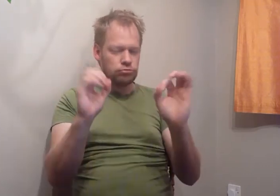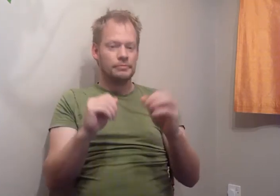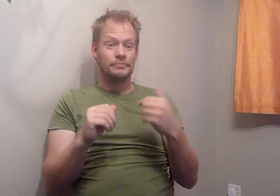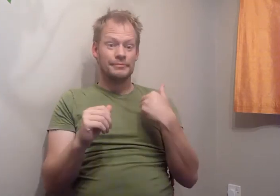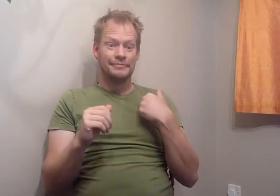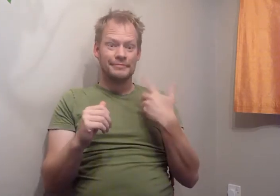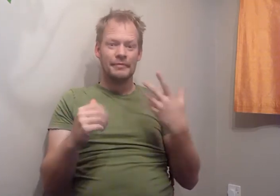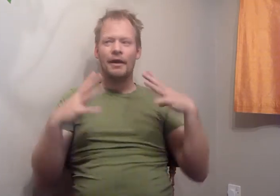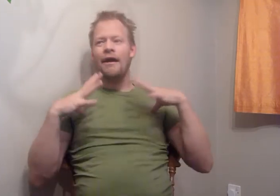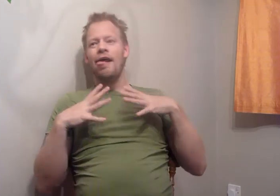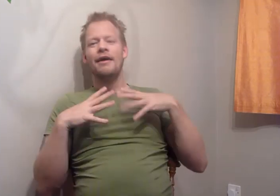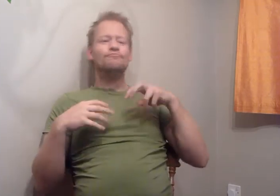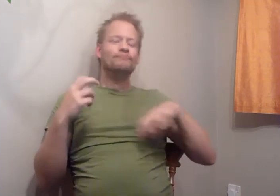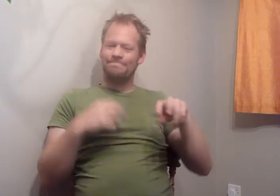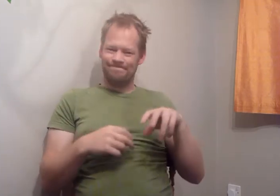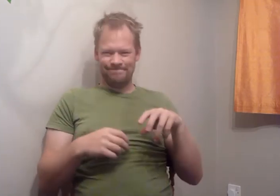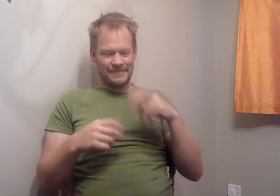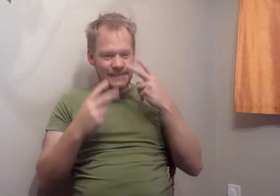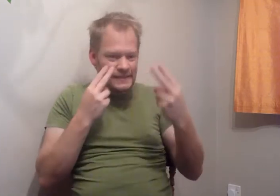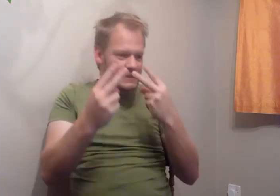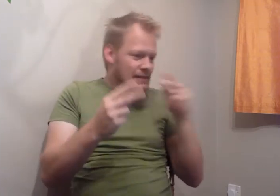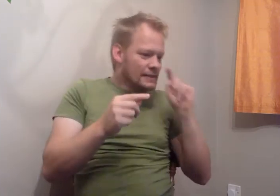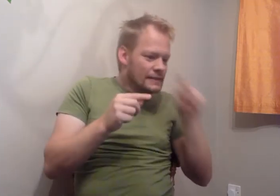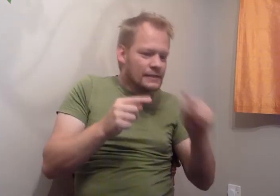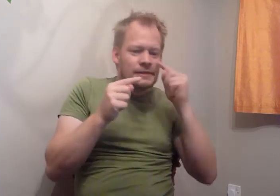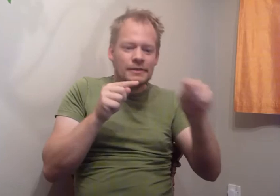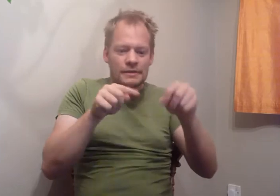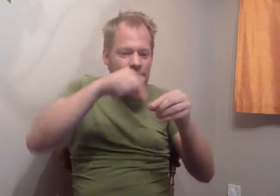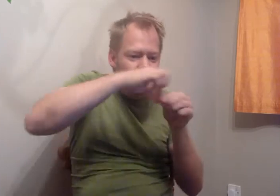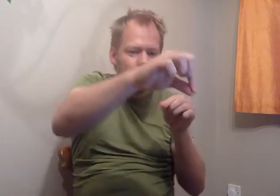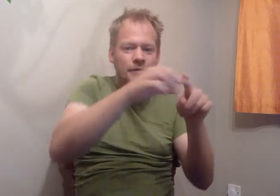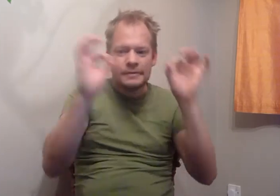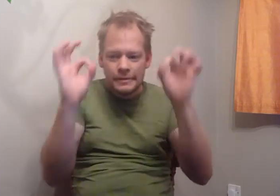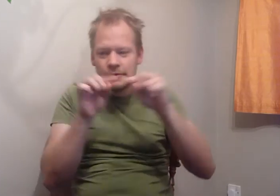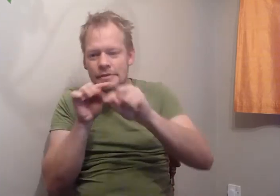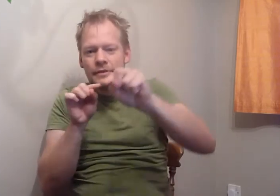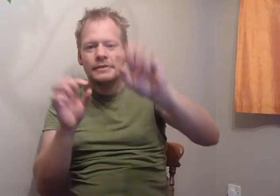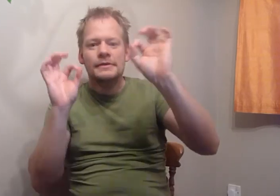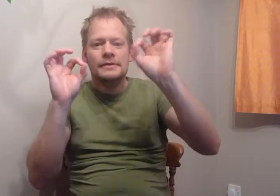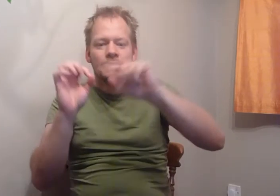He hasn't been sitting around. He's been busy checking that everything is in working order,